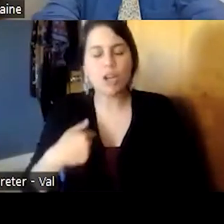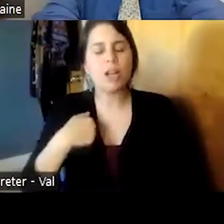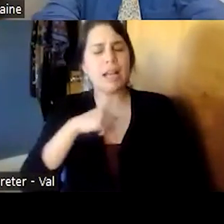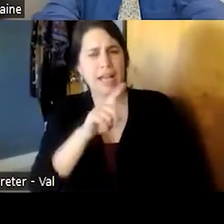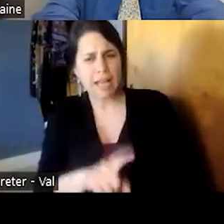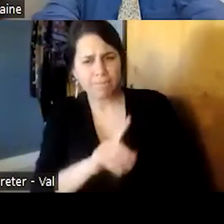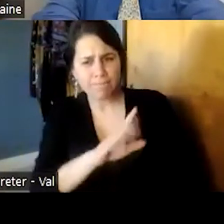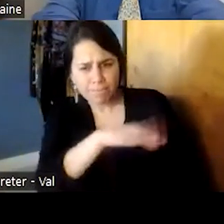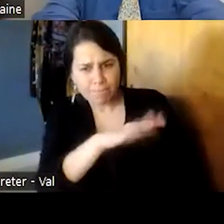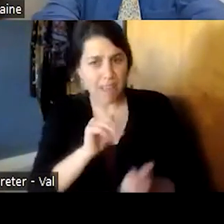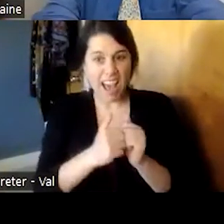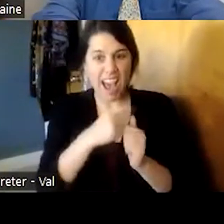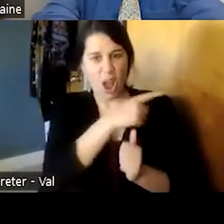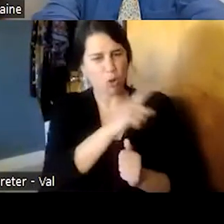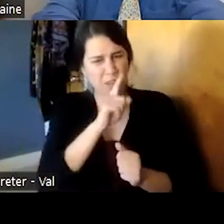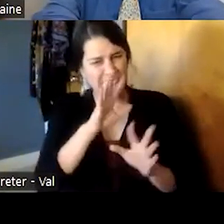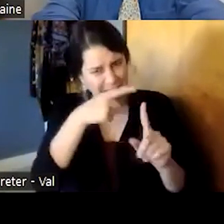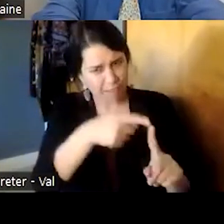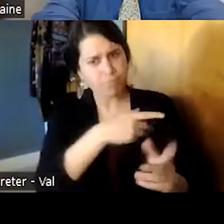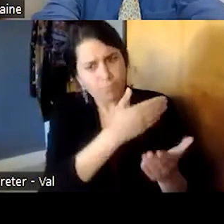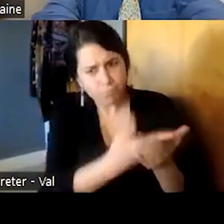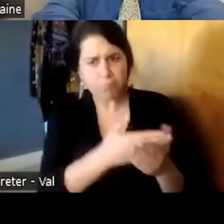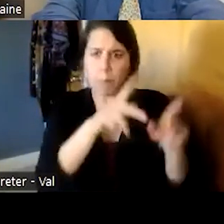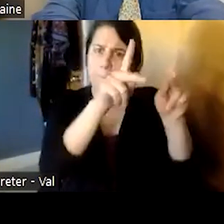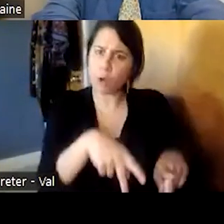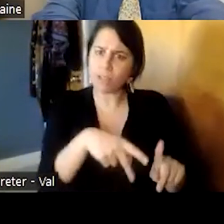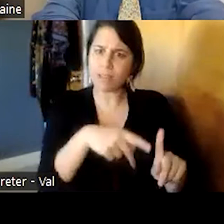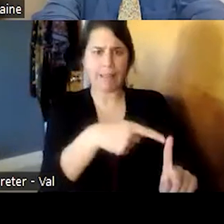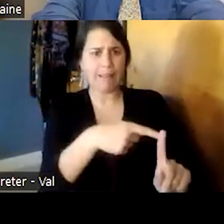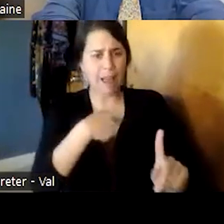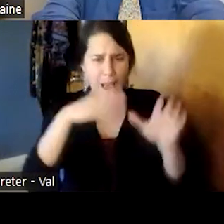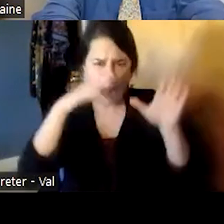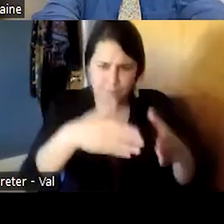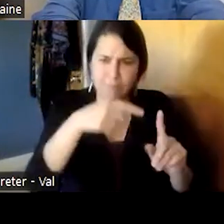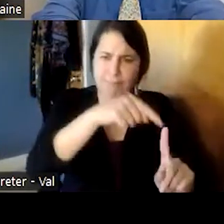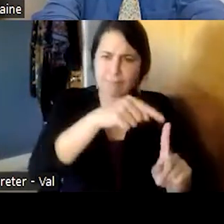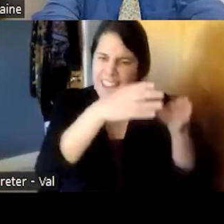to his interest and focus on the individual and he spoke about his work with romano and particularly